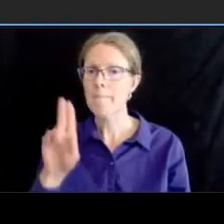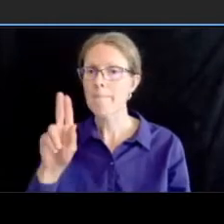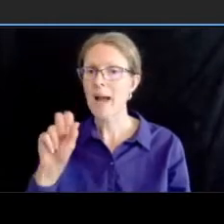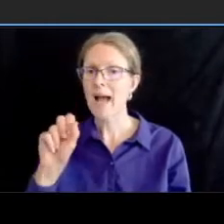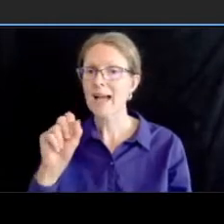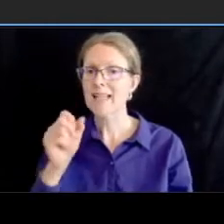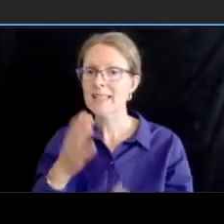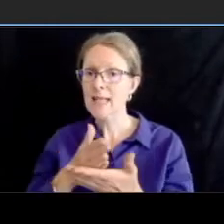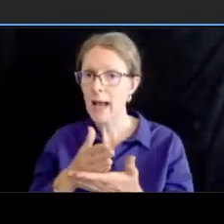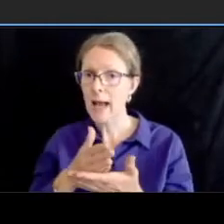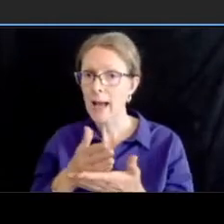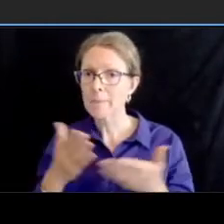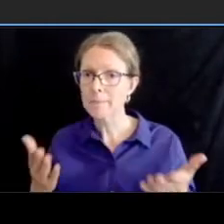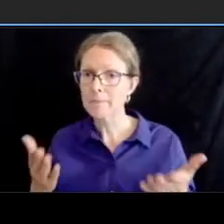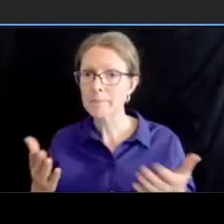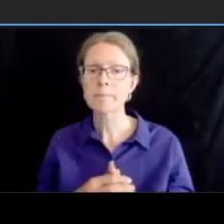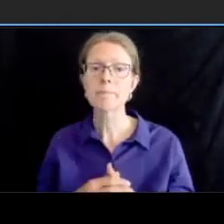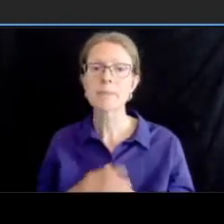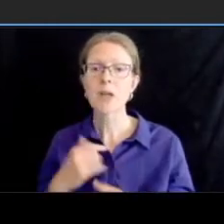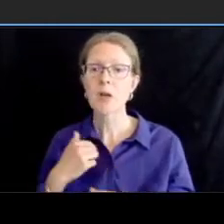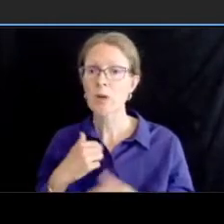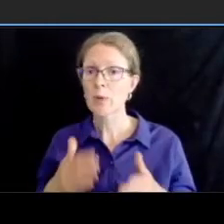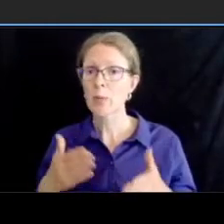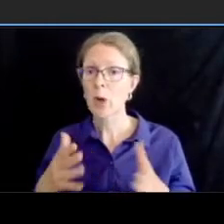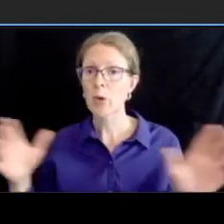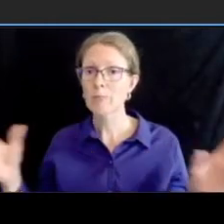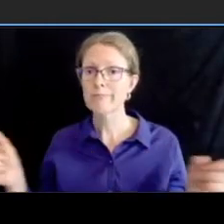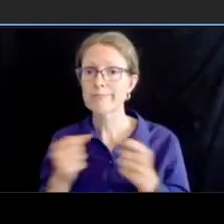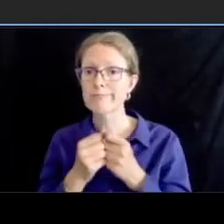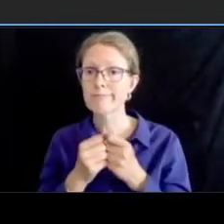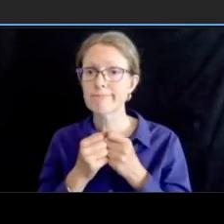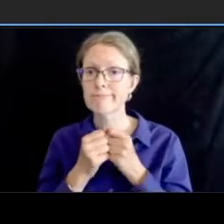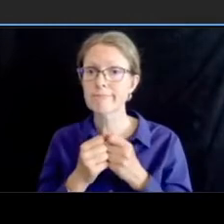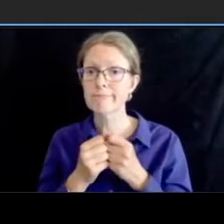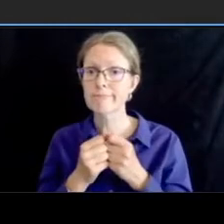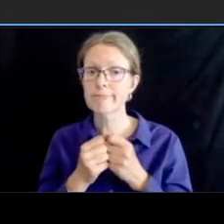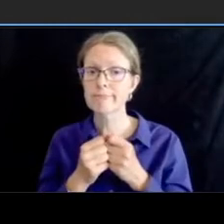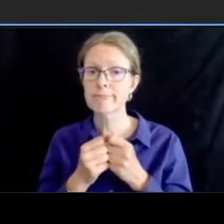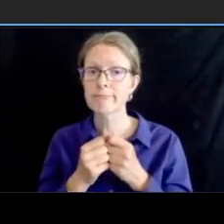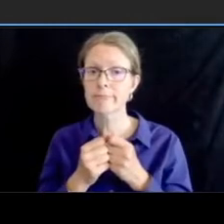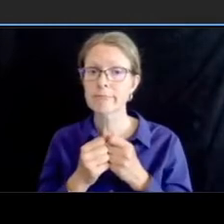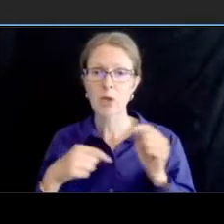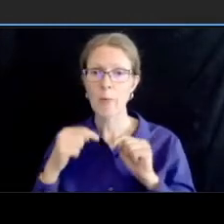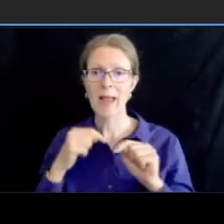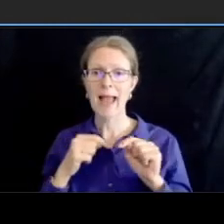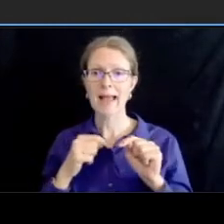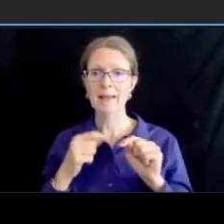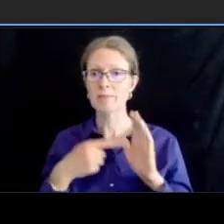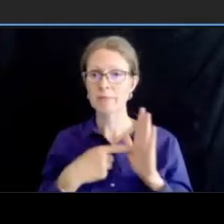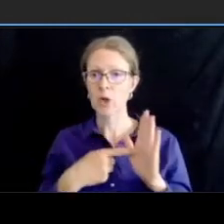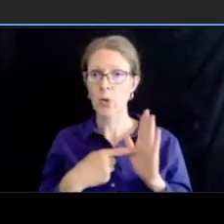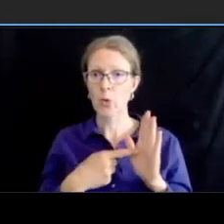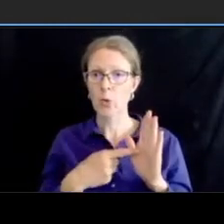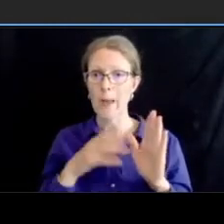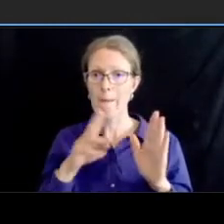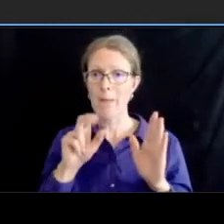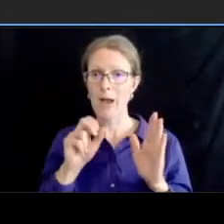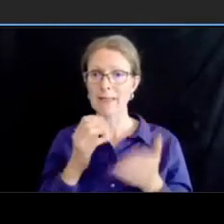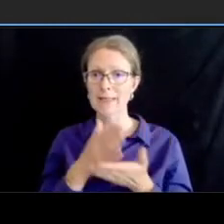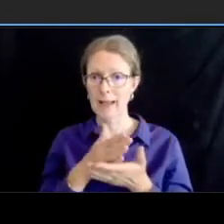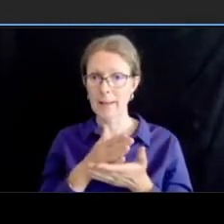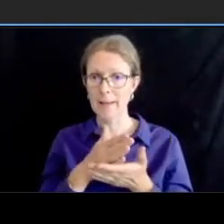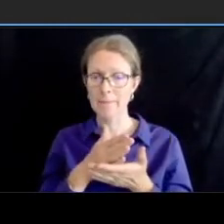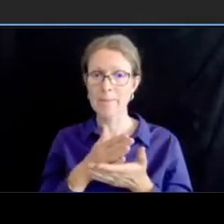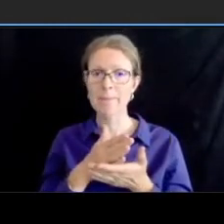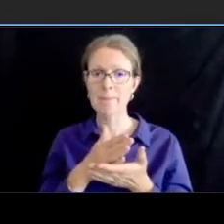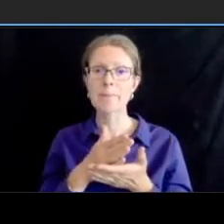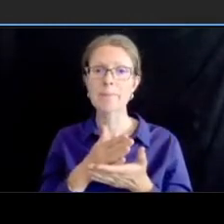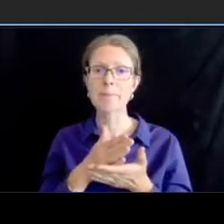go back here this is showing the bus stops um that are being uh proposed here at cedric street we um